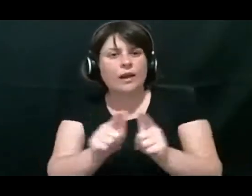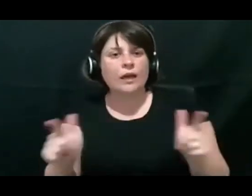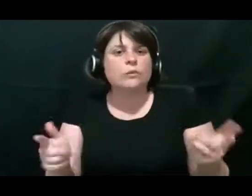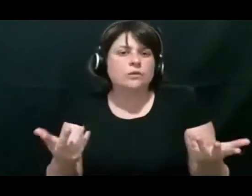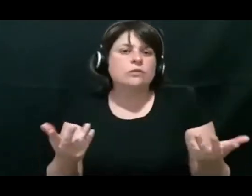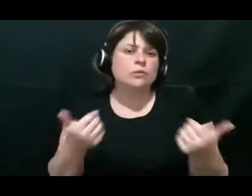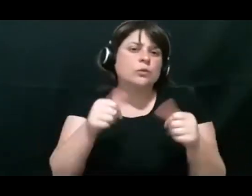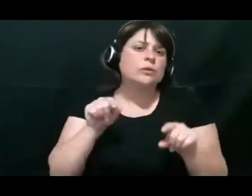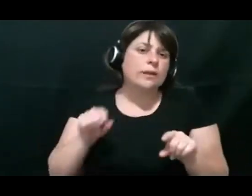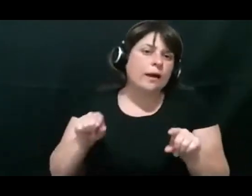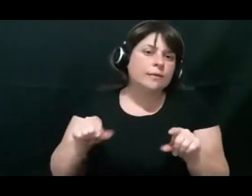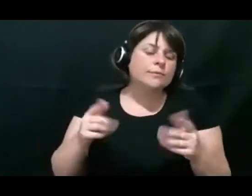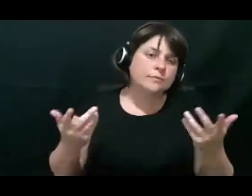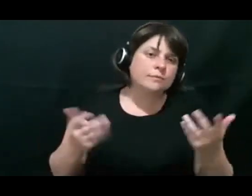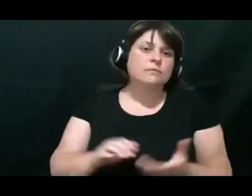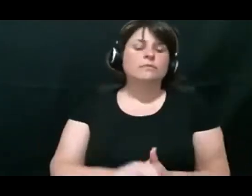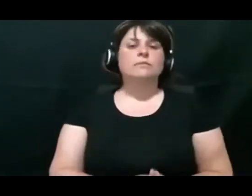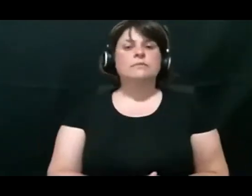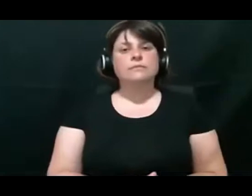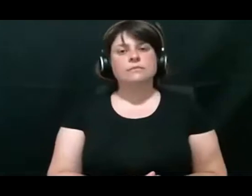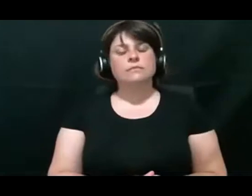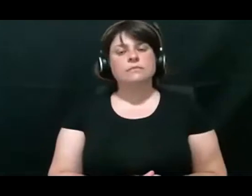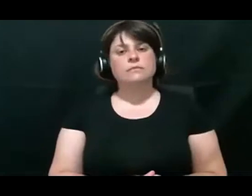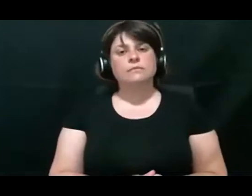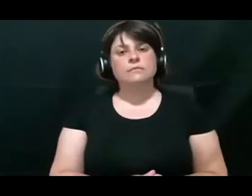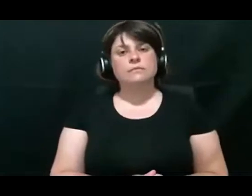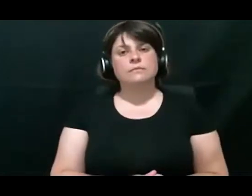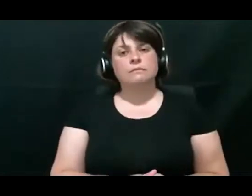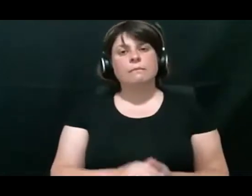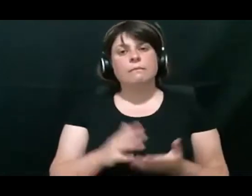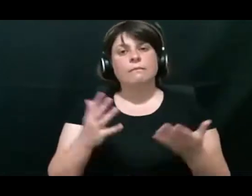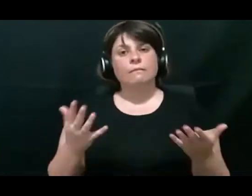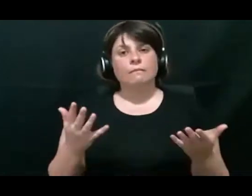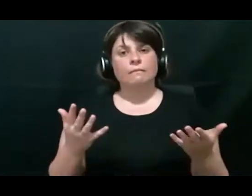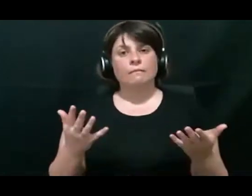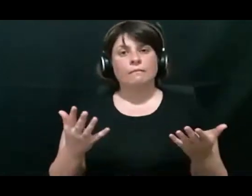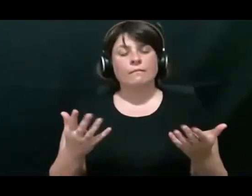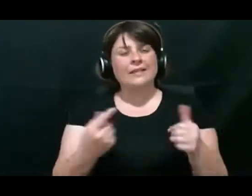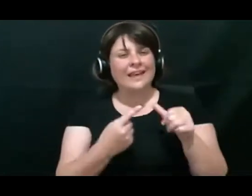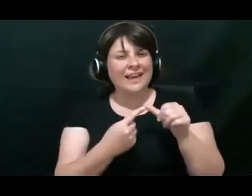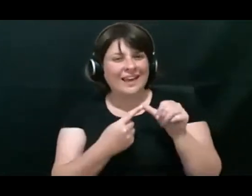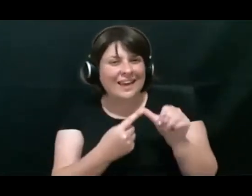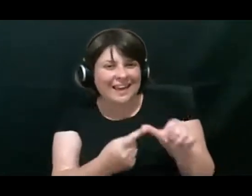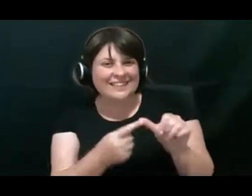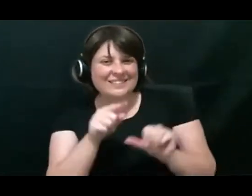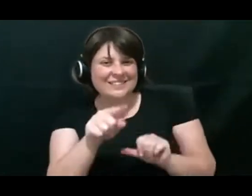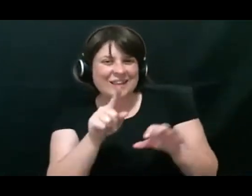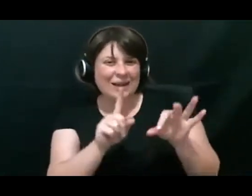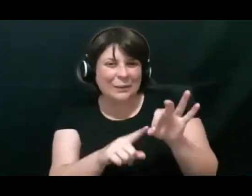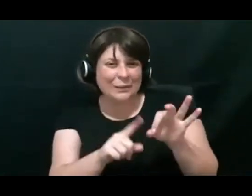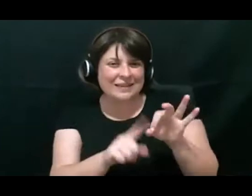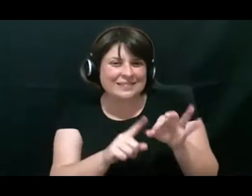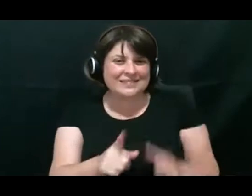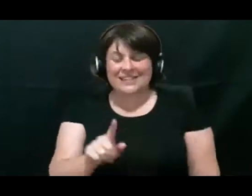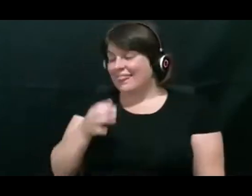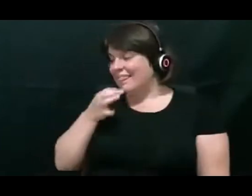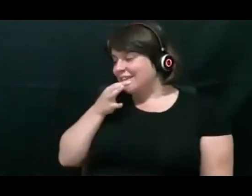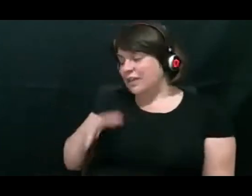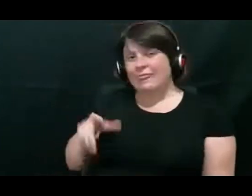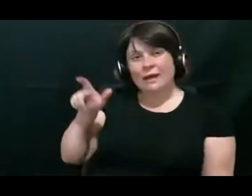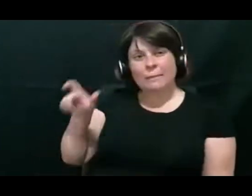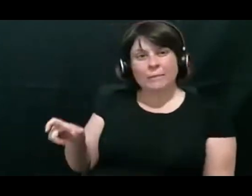And I guess for ‑ the key to that answer is that child or that person needs exposure.